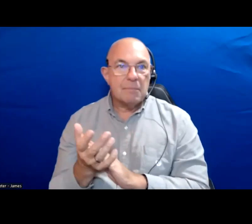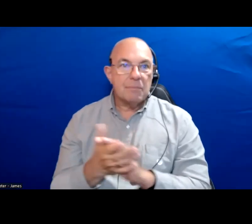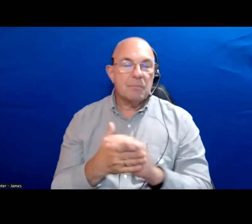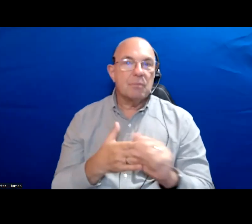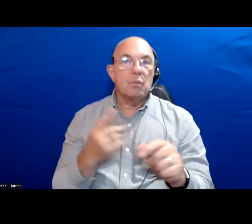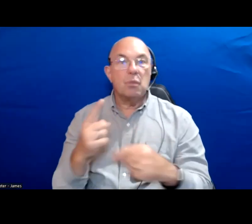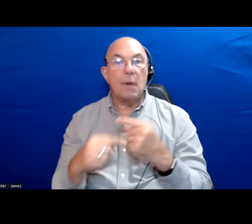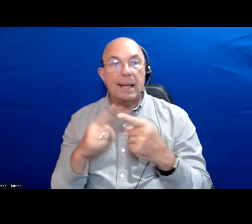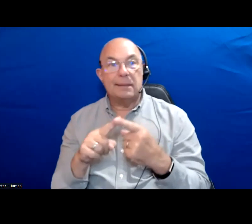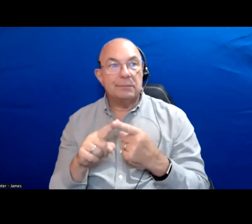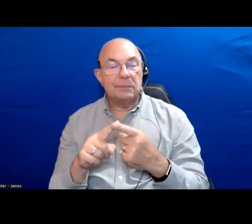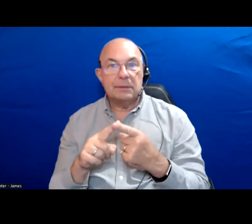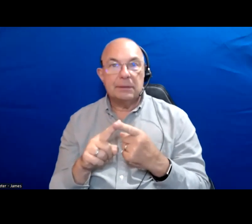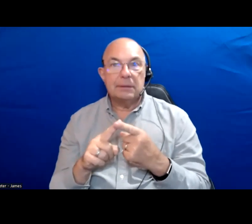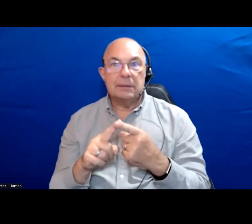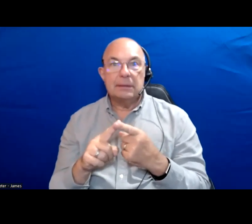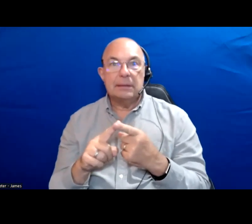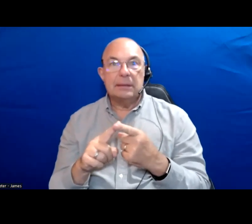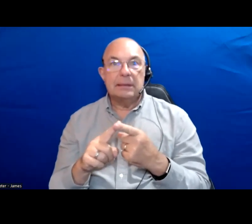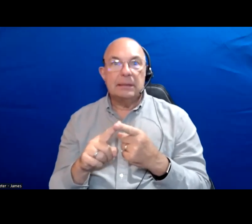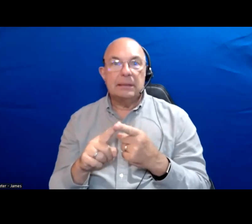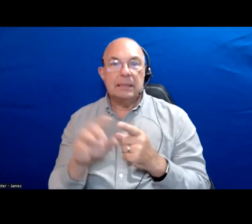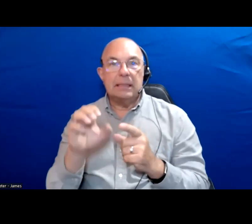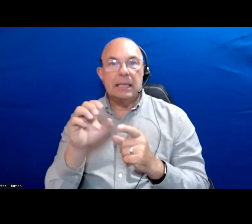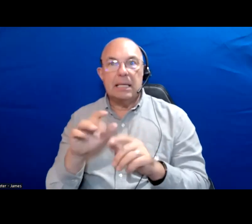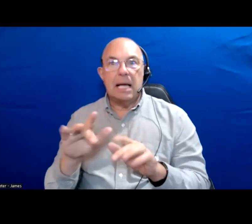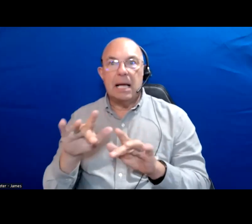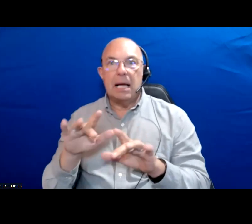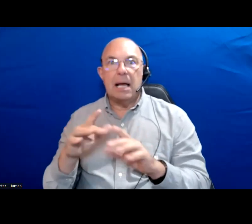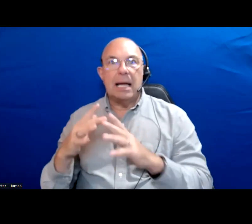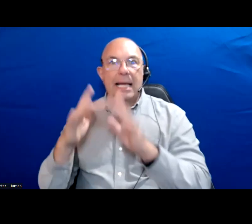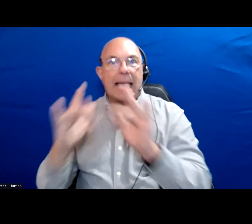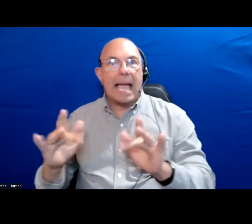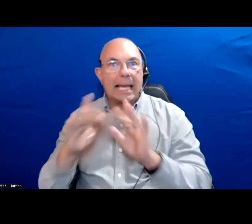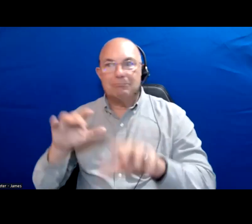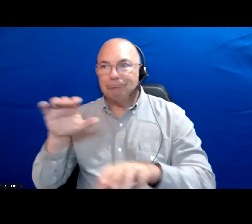When the encampments were being so violently cleared were also thinking about how such